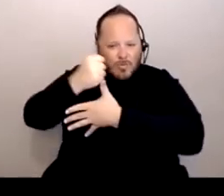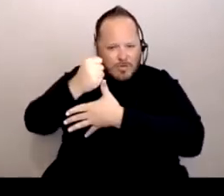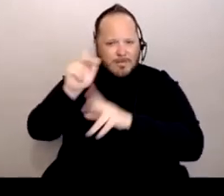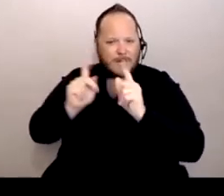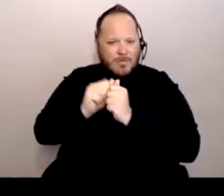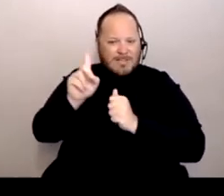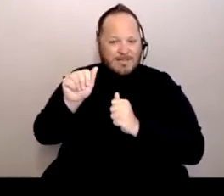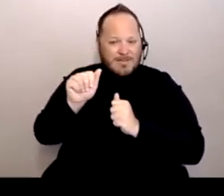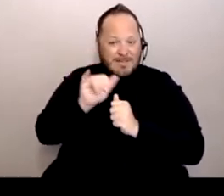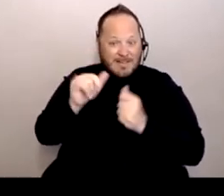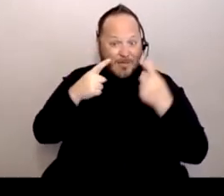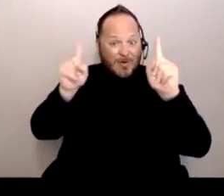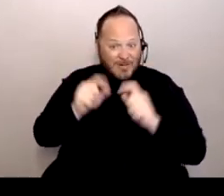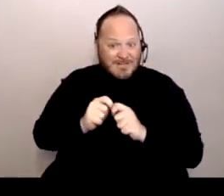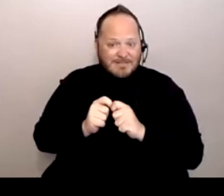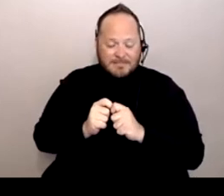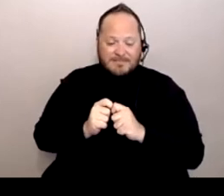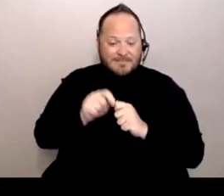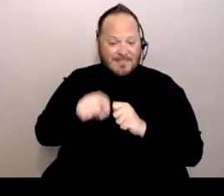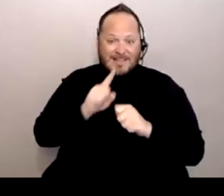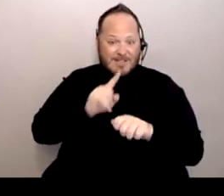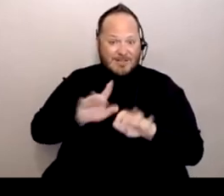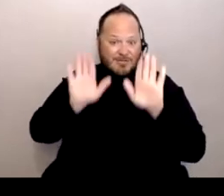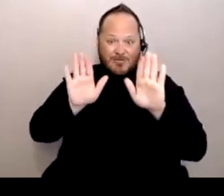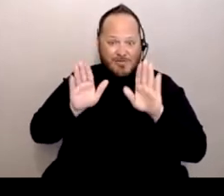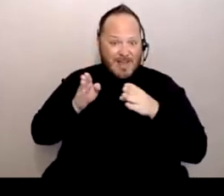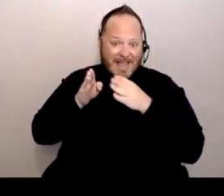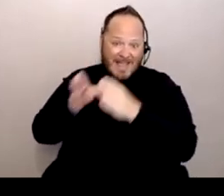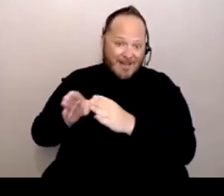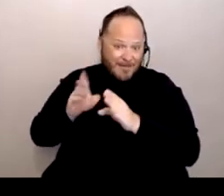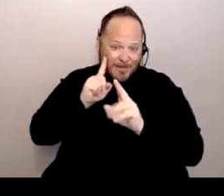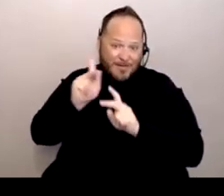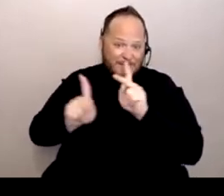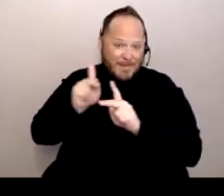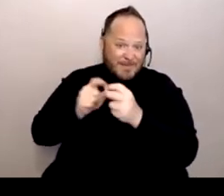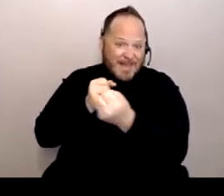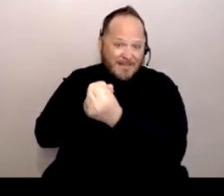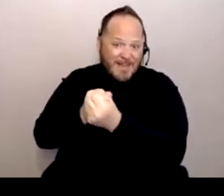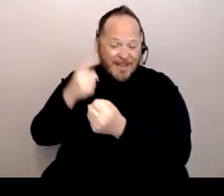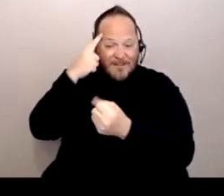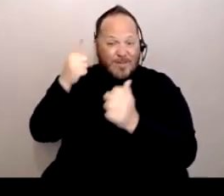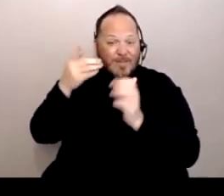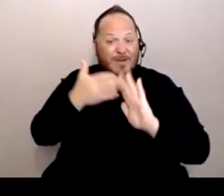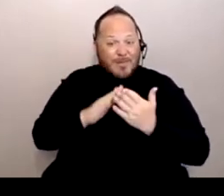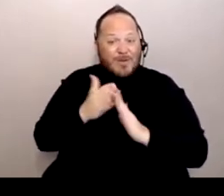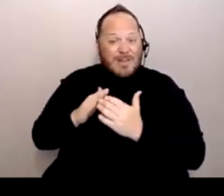And so this is a great avenue for people to advocate for the communities and participate.